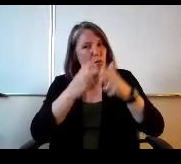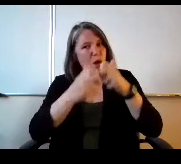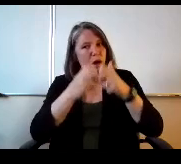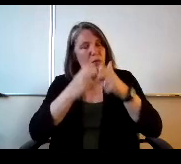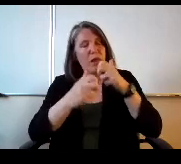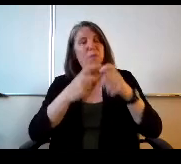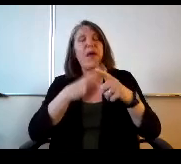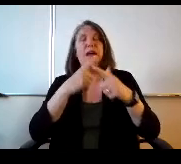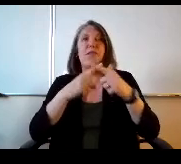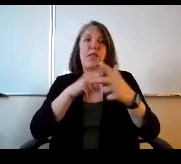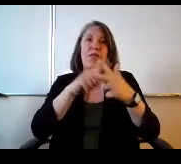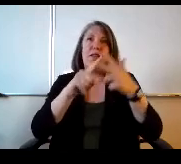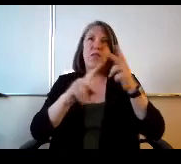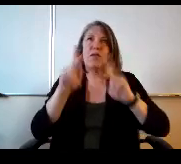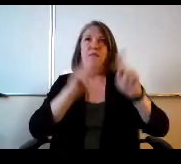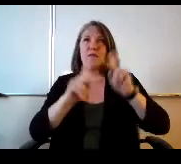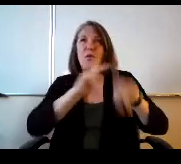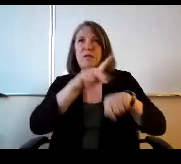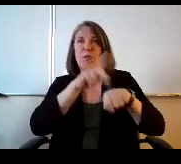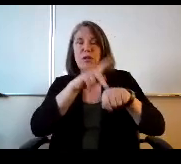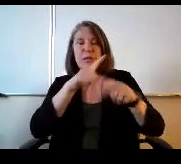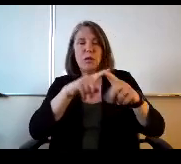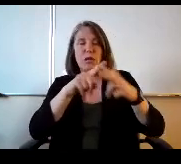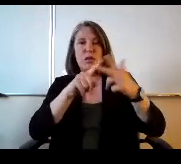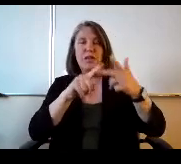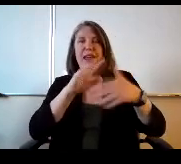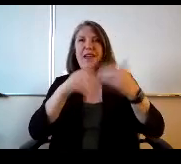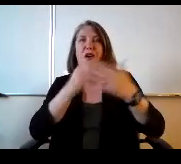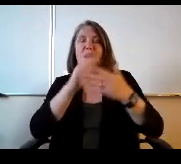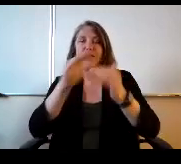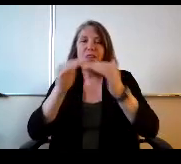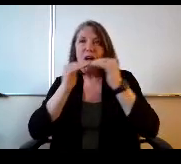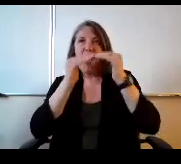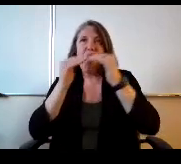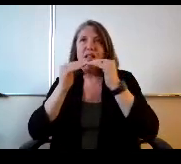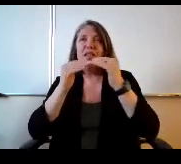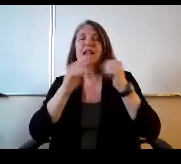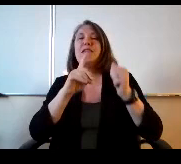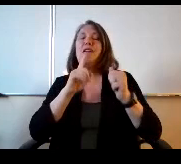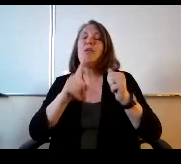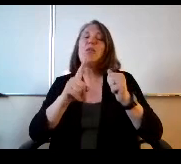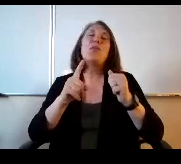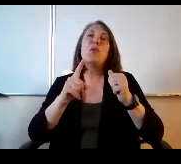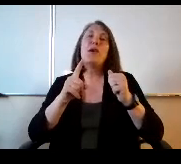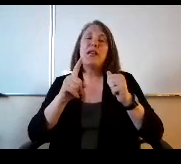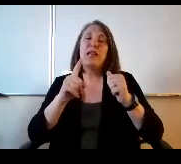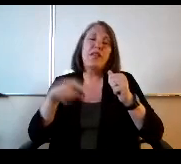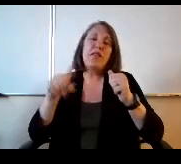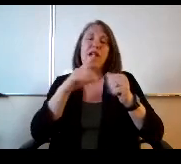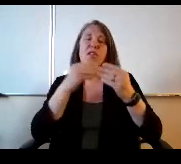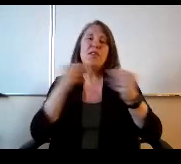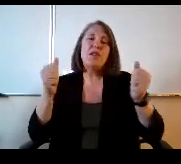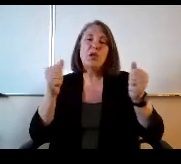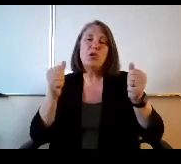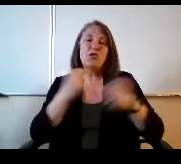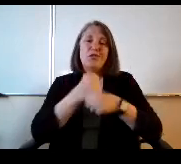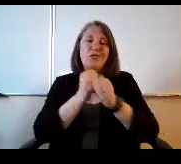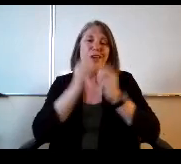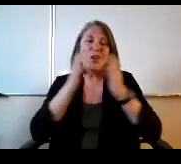and these three folks, the principles and all of their colleagues are really the the solutions generators that creativity.